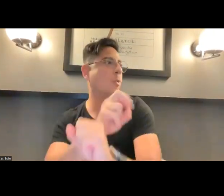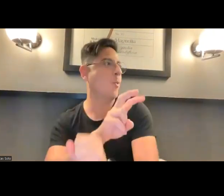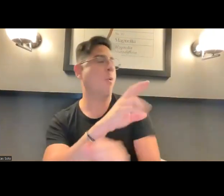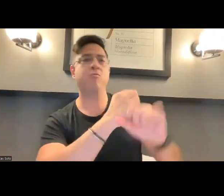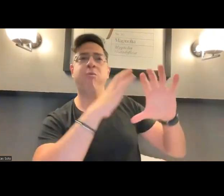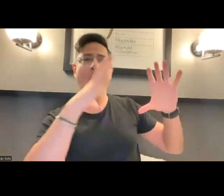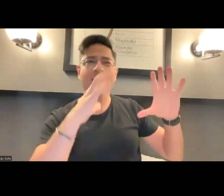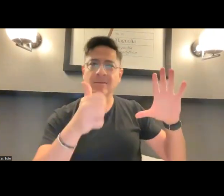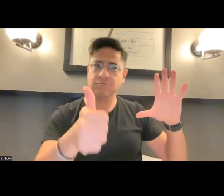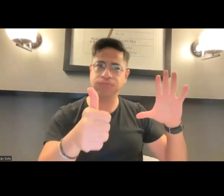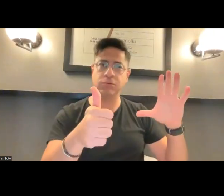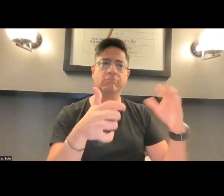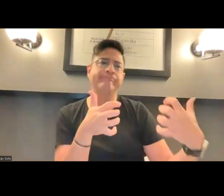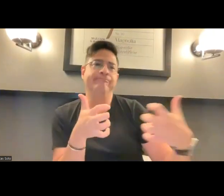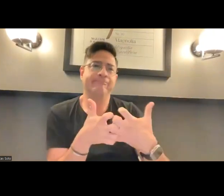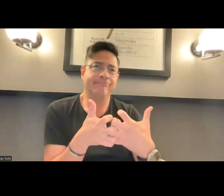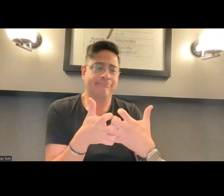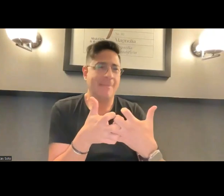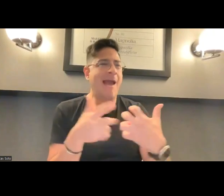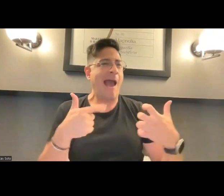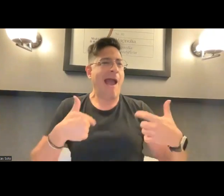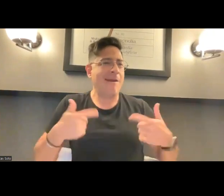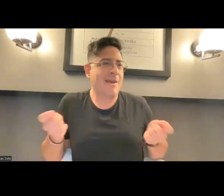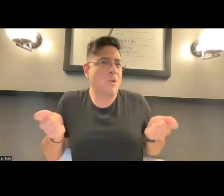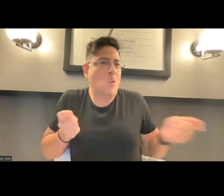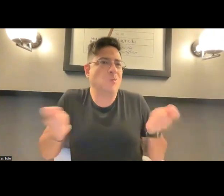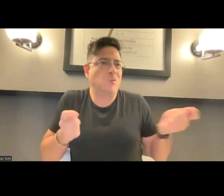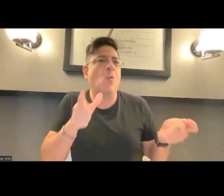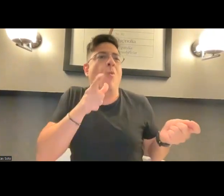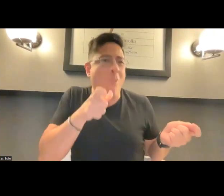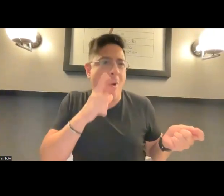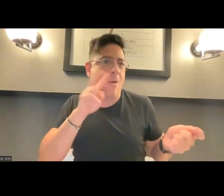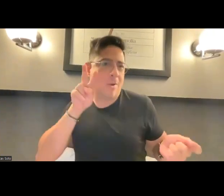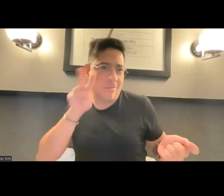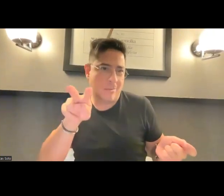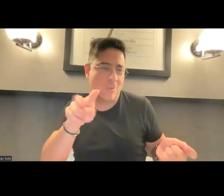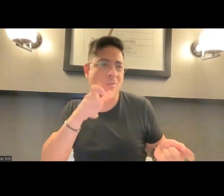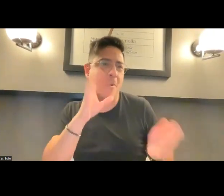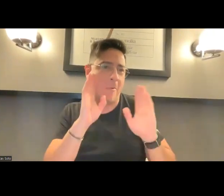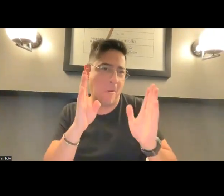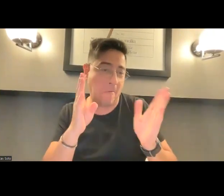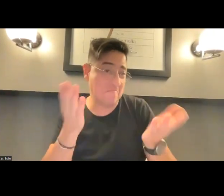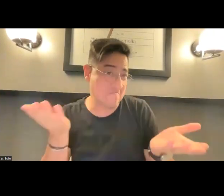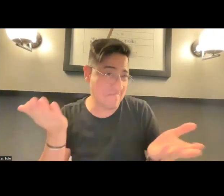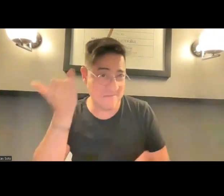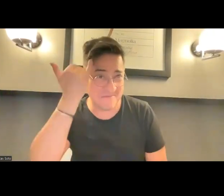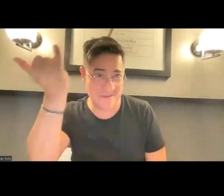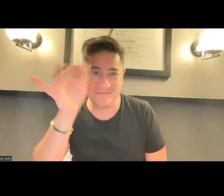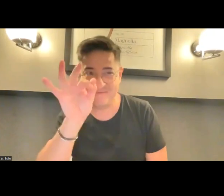see in the environment, and I can then Zoom in, basically, move into her I'm able to interact with them more